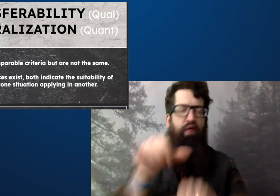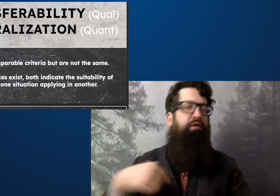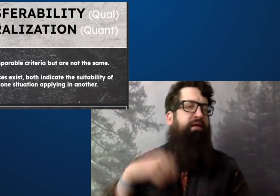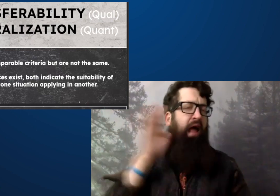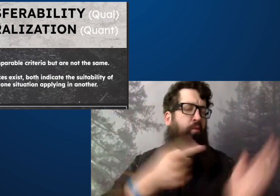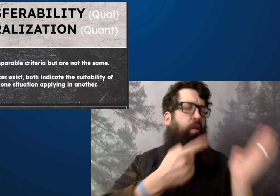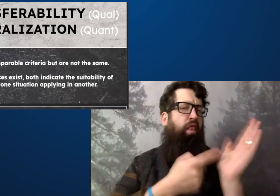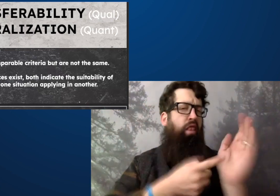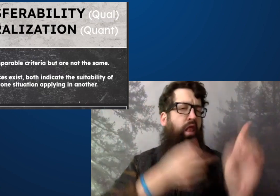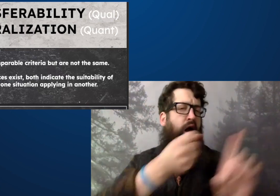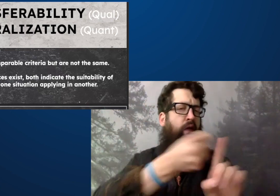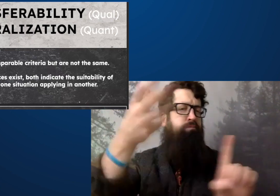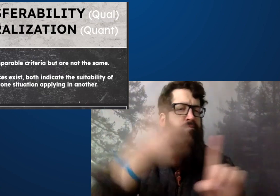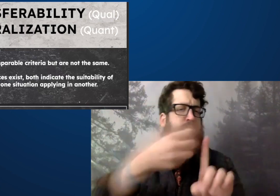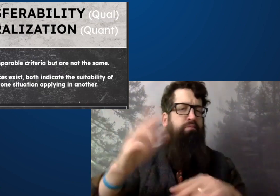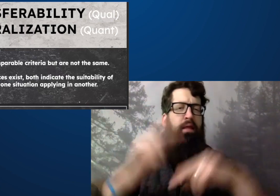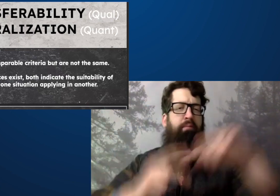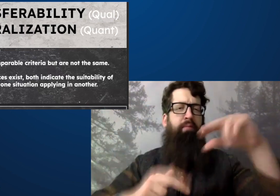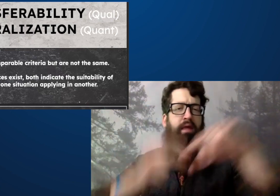I'm going to refer to them as T and G.